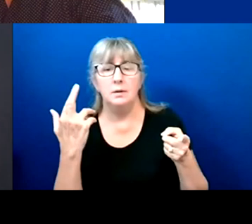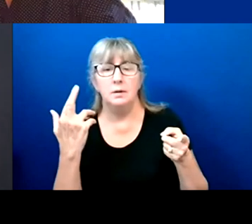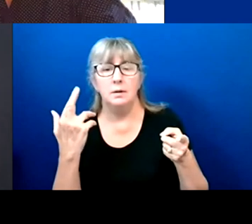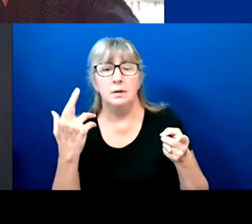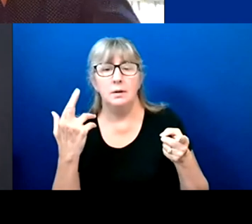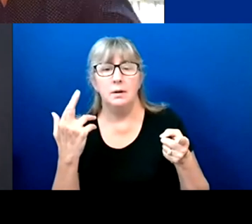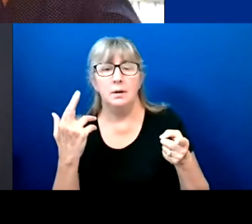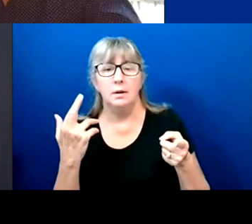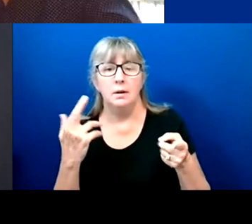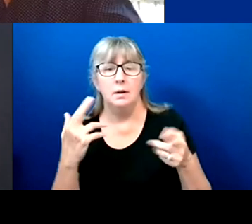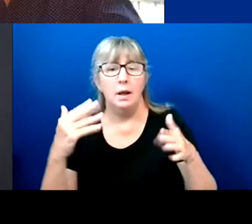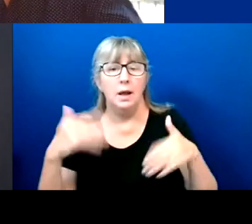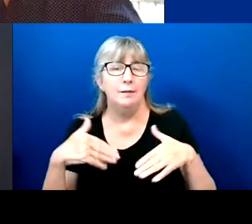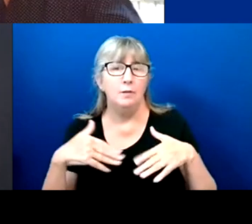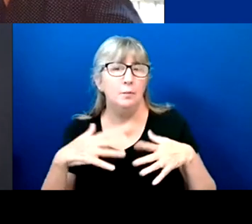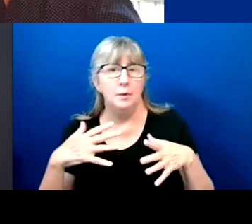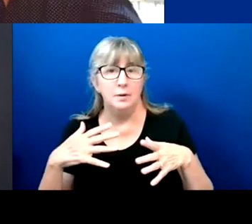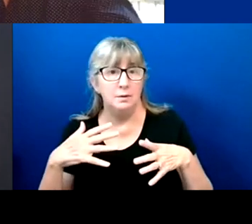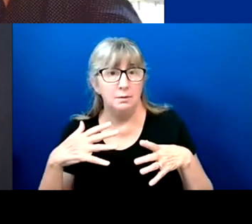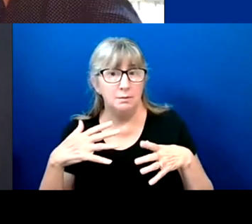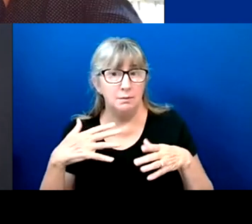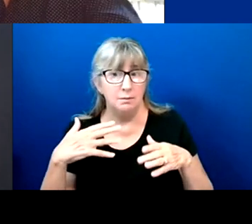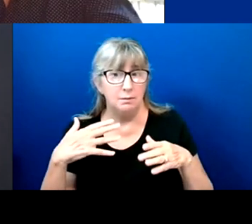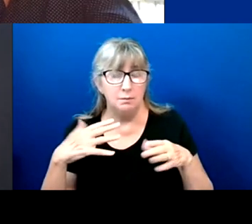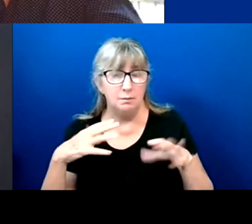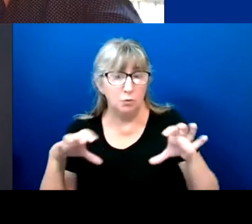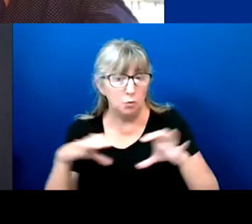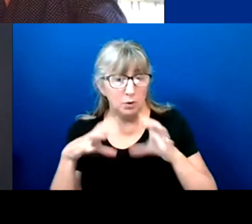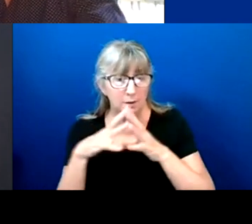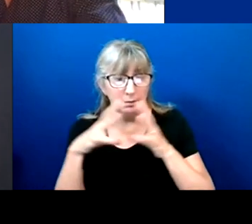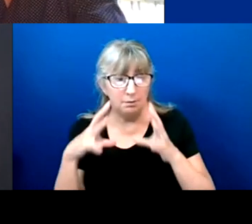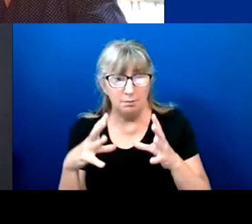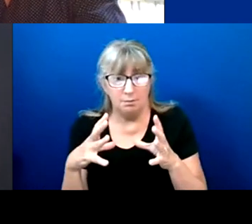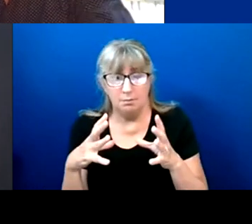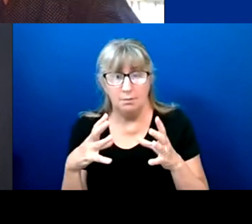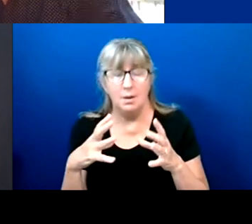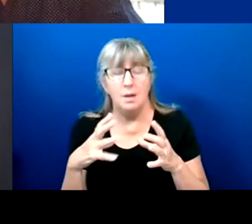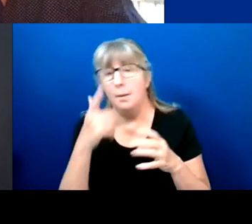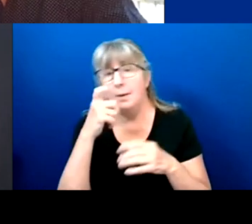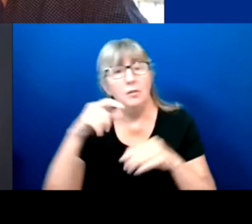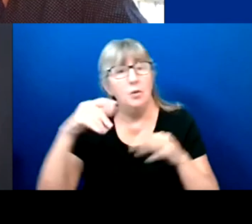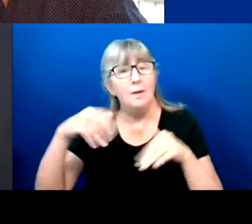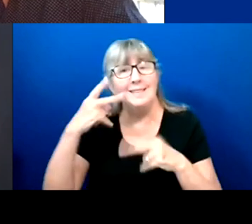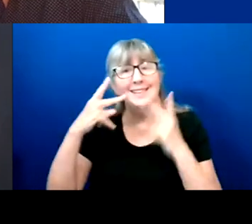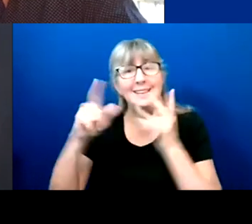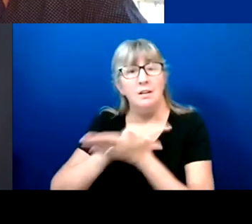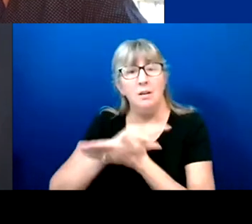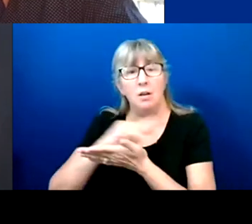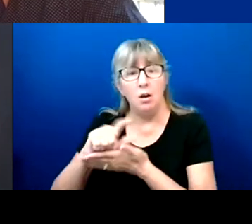And that is you guys know this is the law. And this is not new, because we talked about this last year.